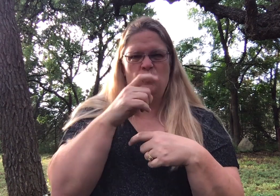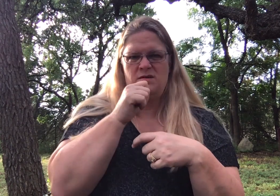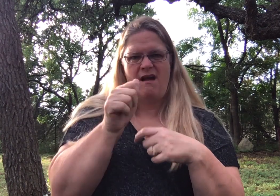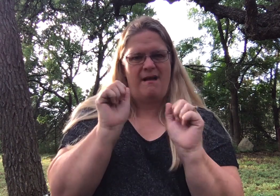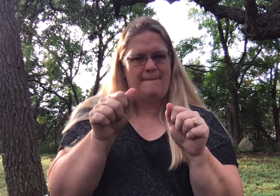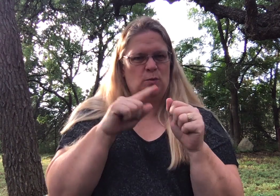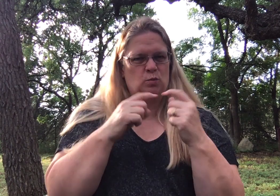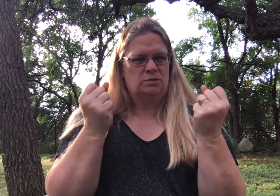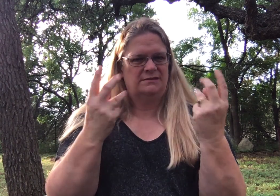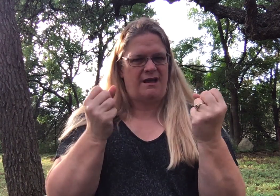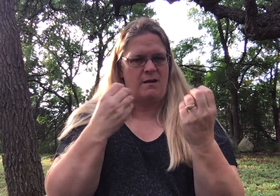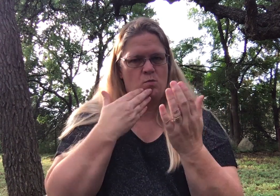If you're not able to sign well.